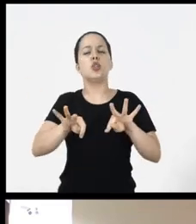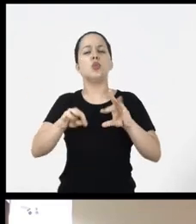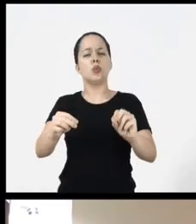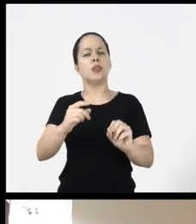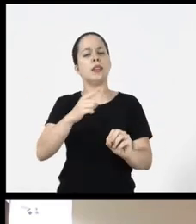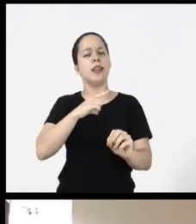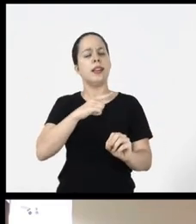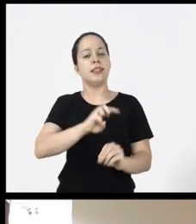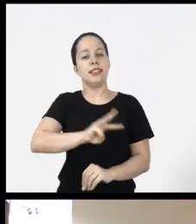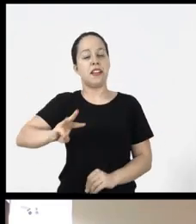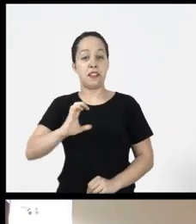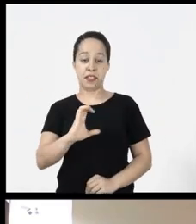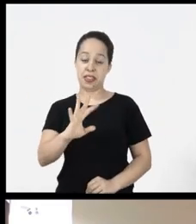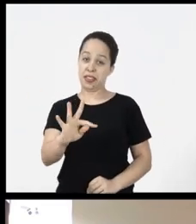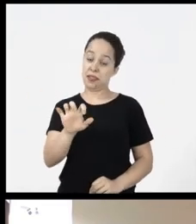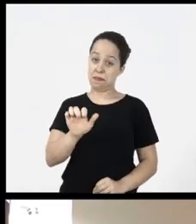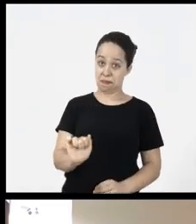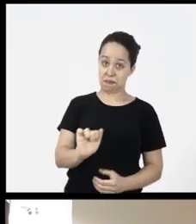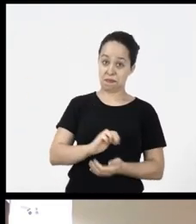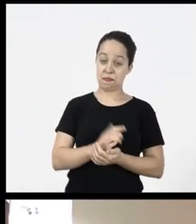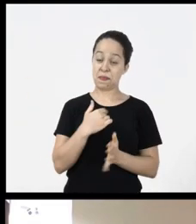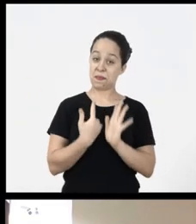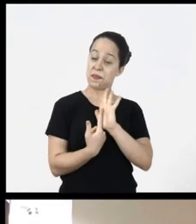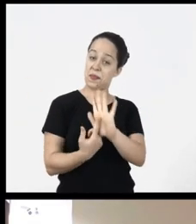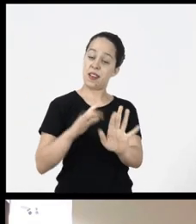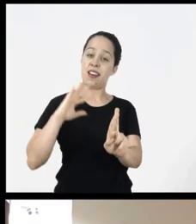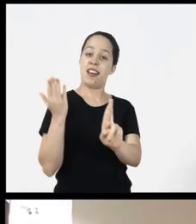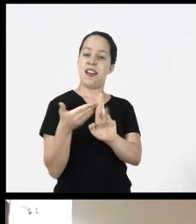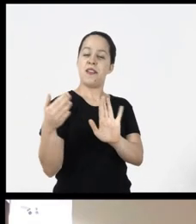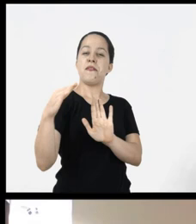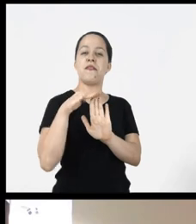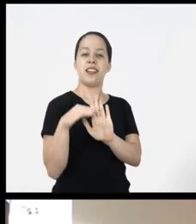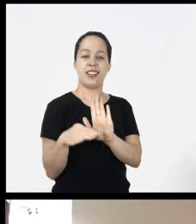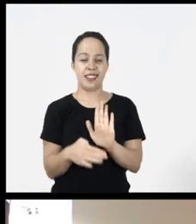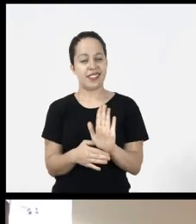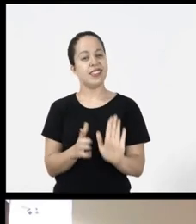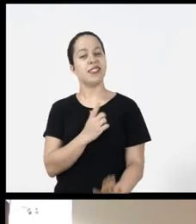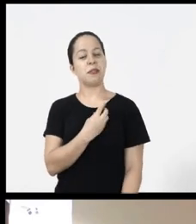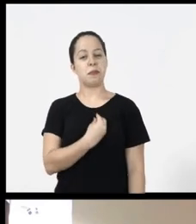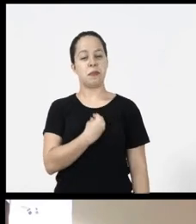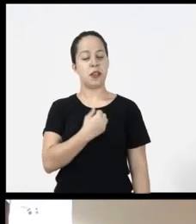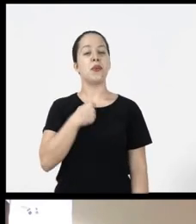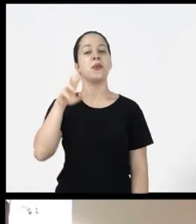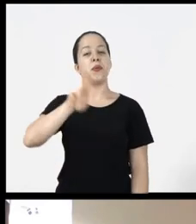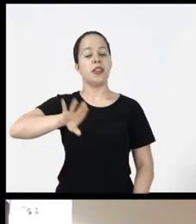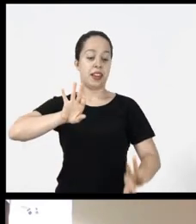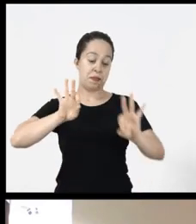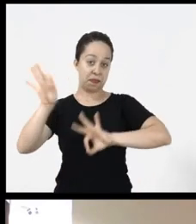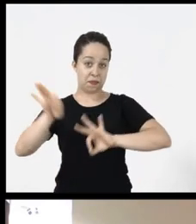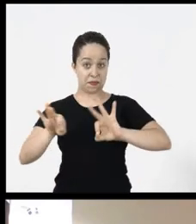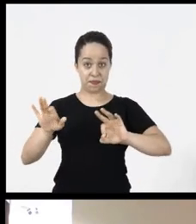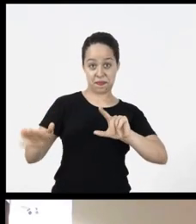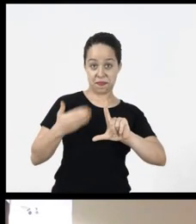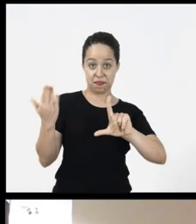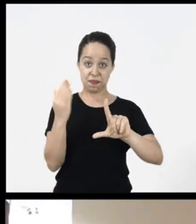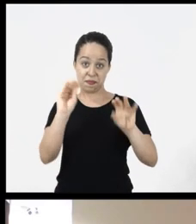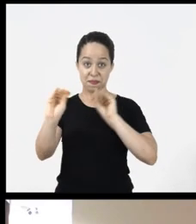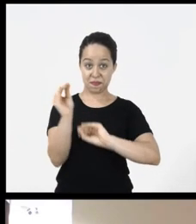format there on the CTA website to which I present some references I used to put together